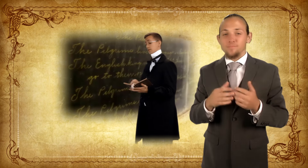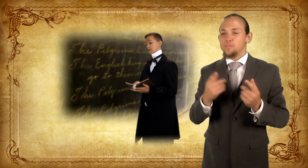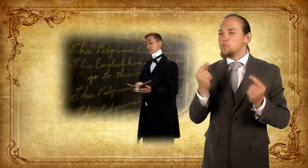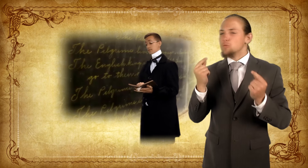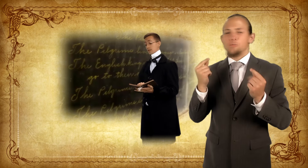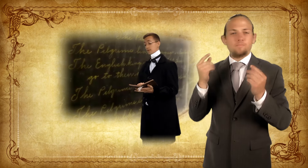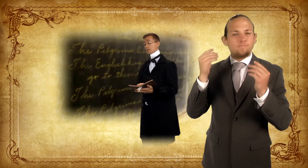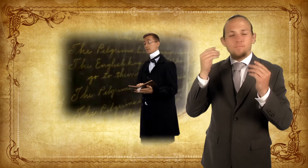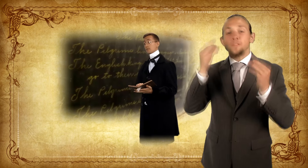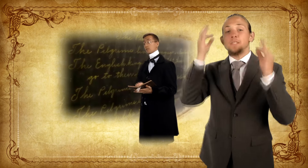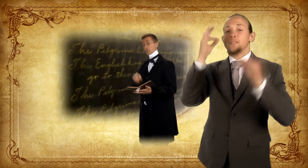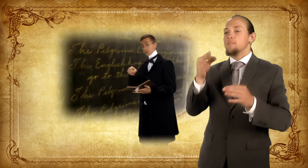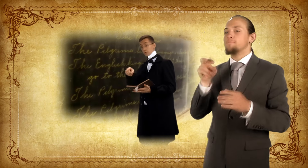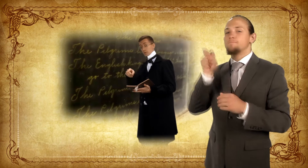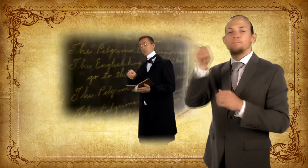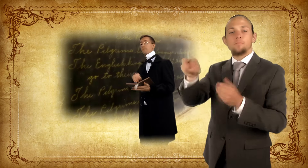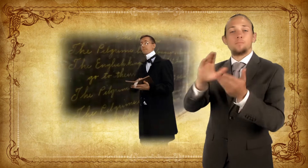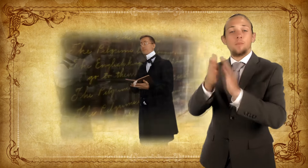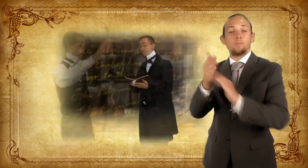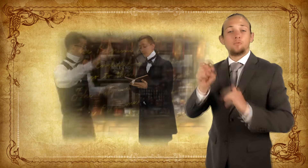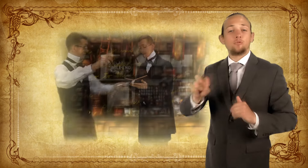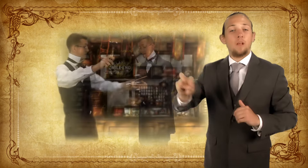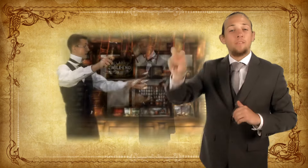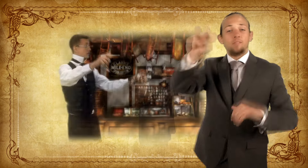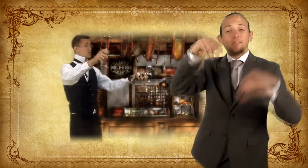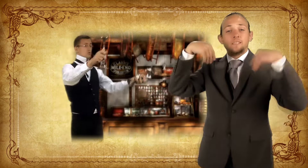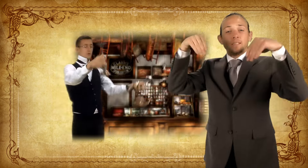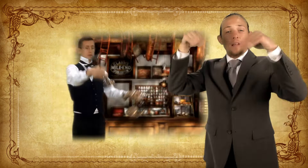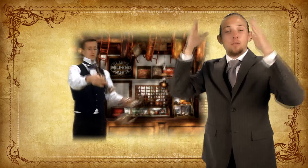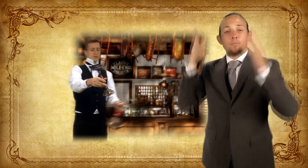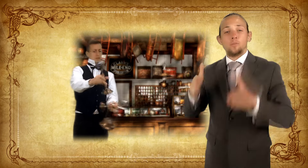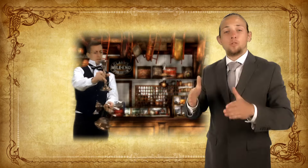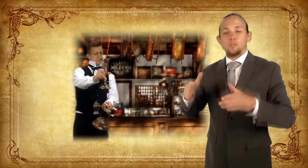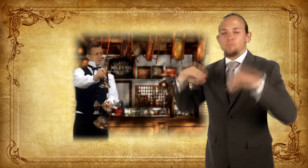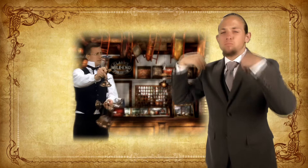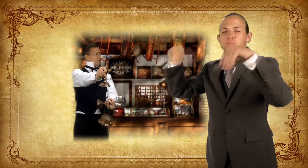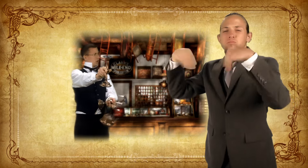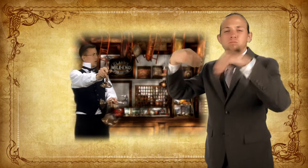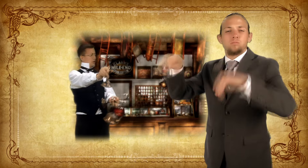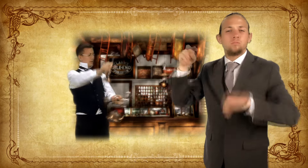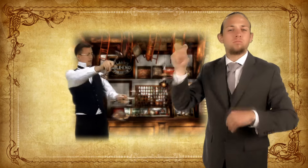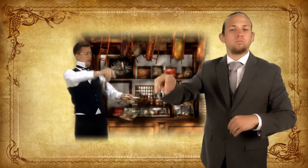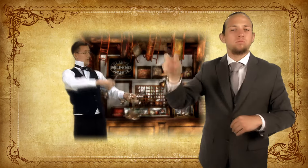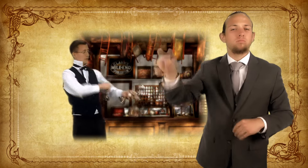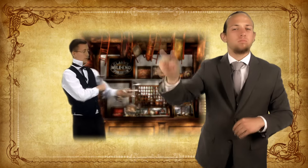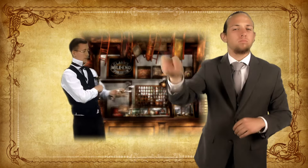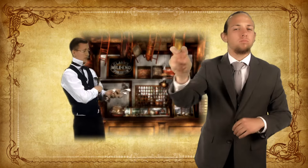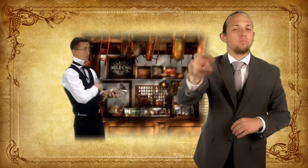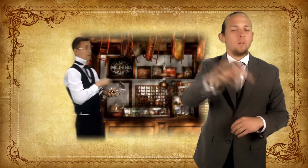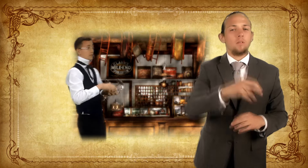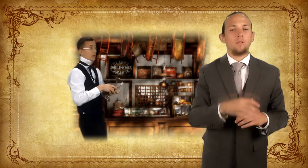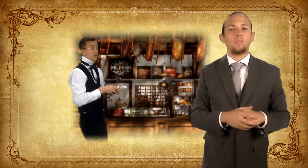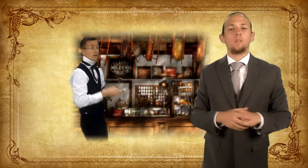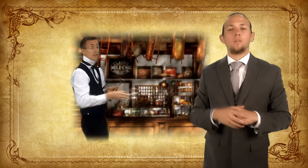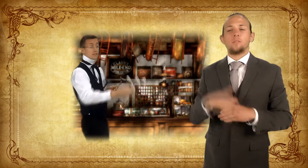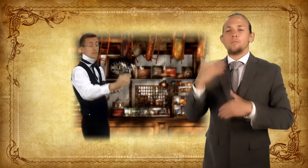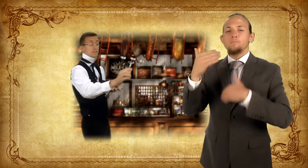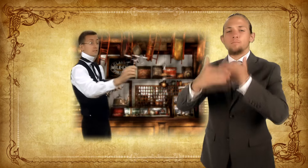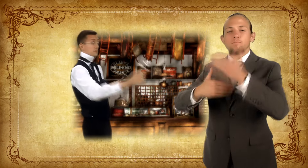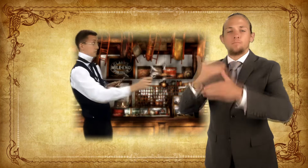he decided to become a traveling salesman, selling his wares around the country. But he soon realized